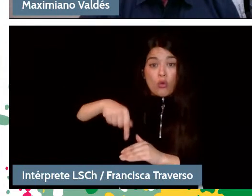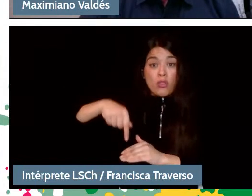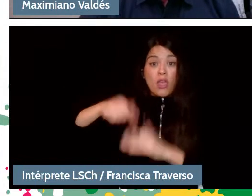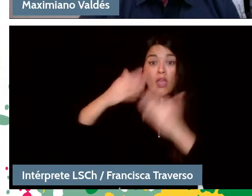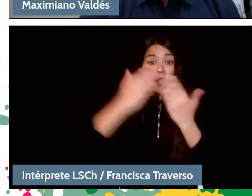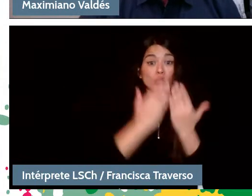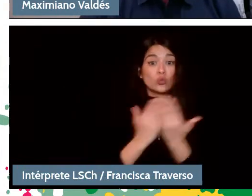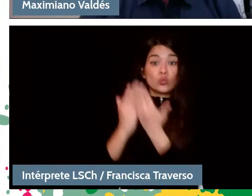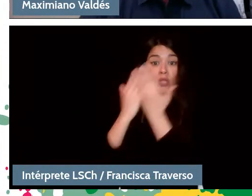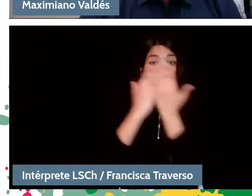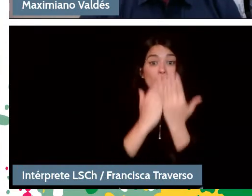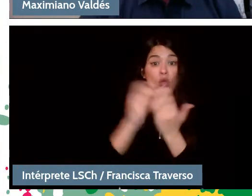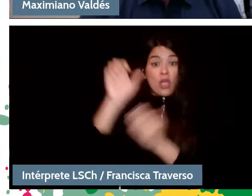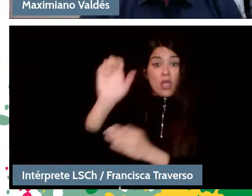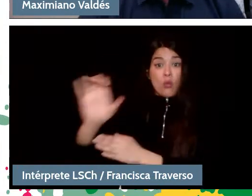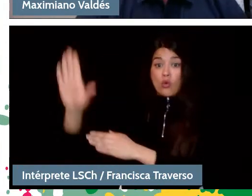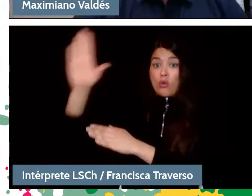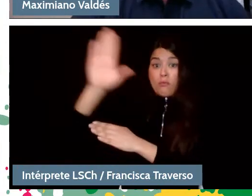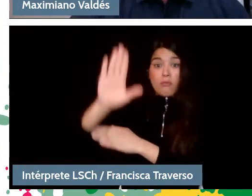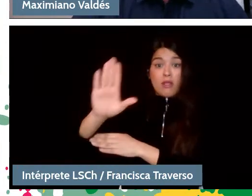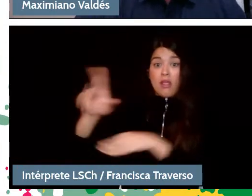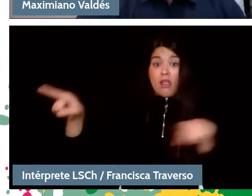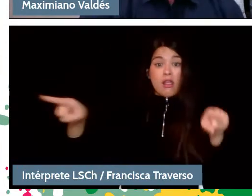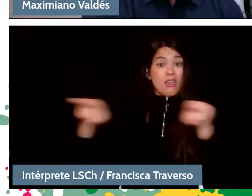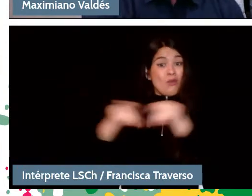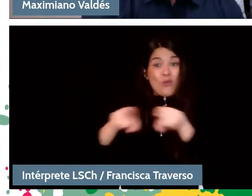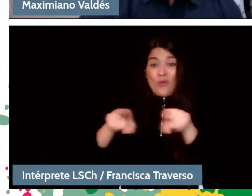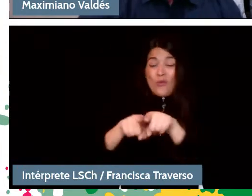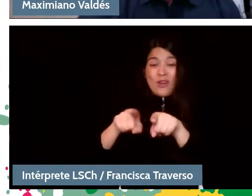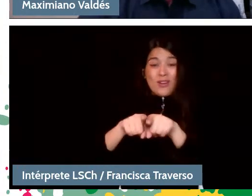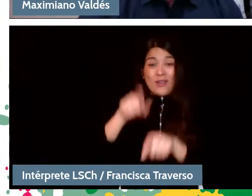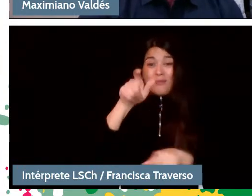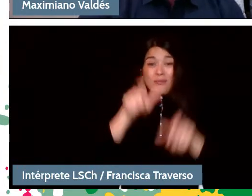on equal terms with boys who were born in much more favorable circumstances.